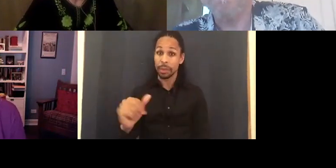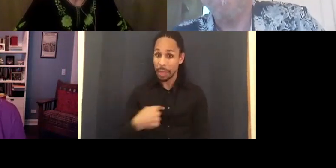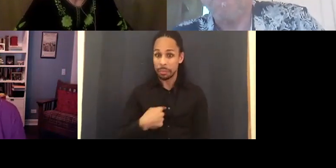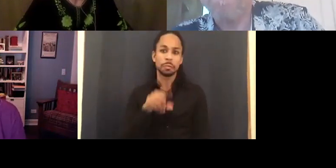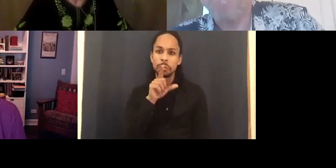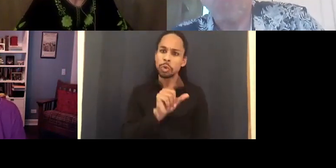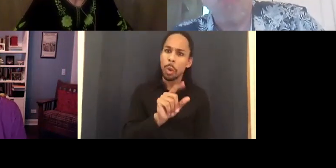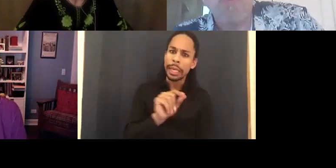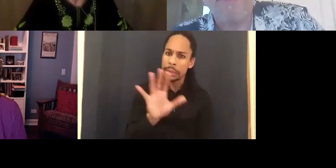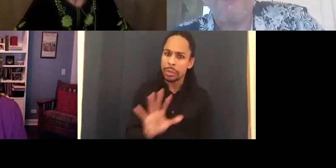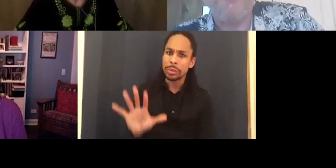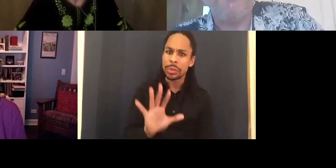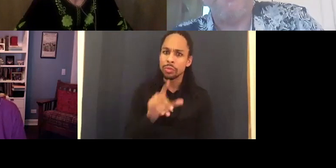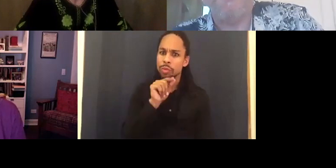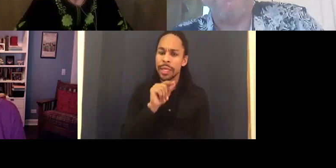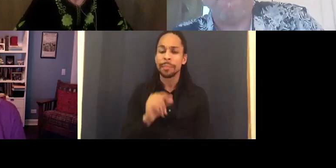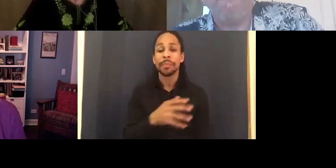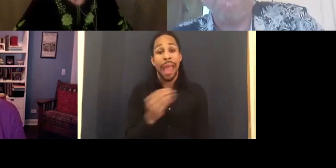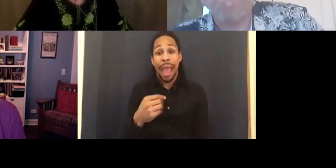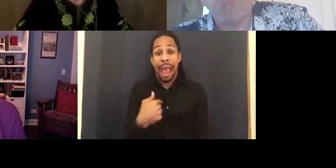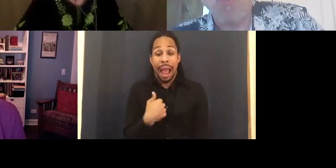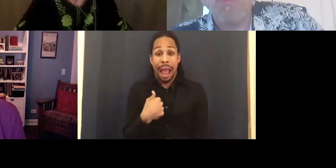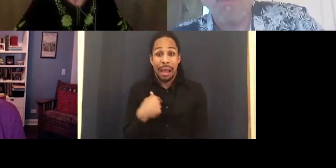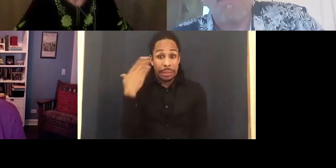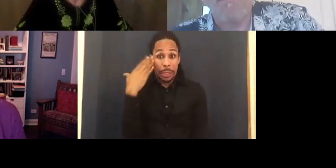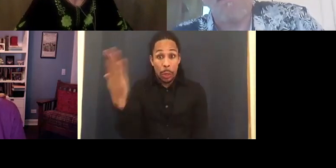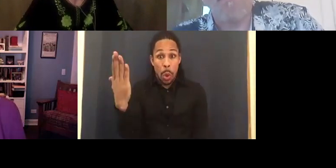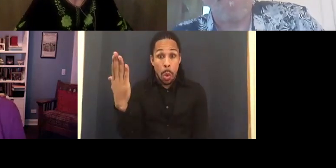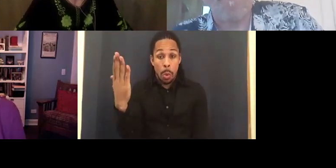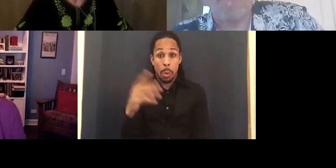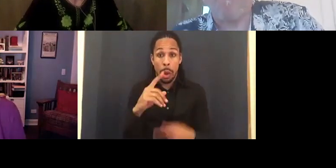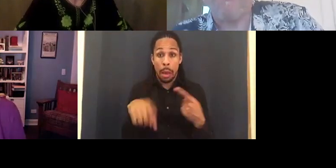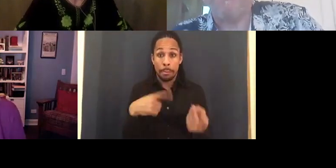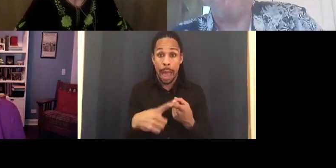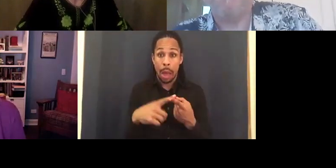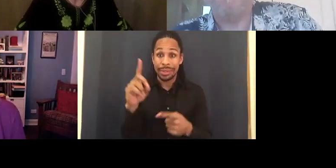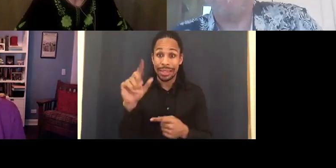disabled people. And I didn't really know what to expect. I remember lying in the hospital